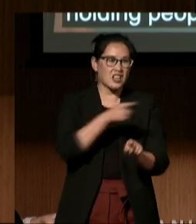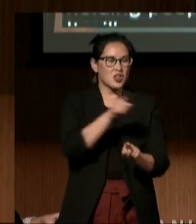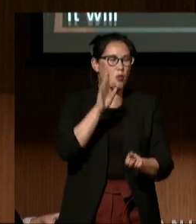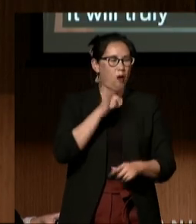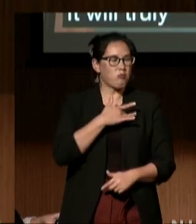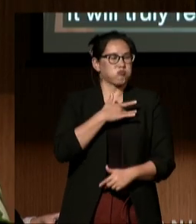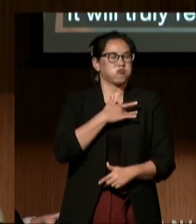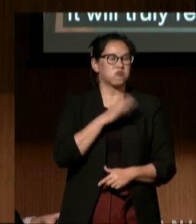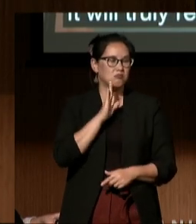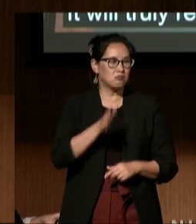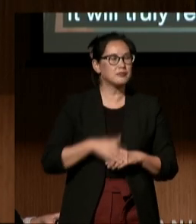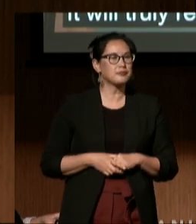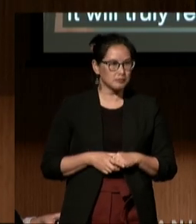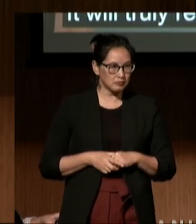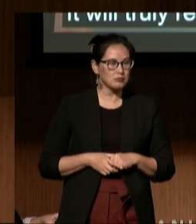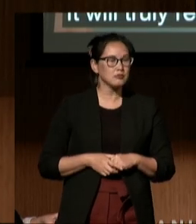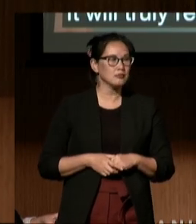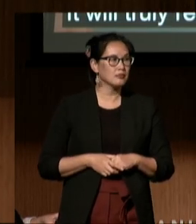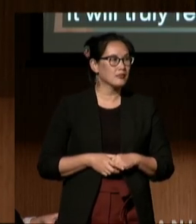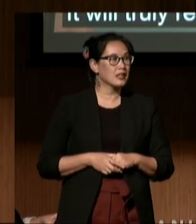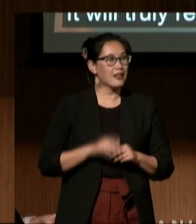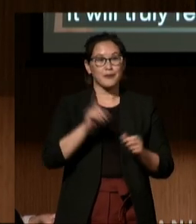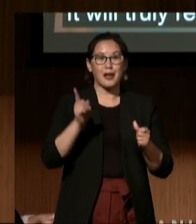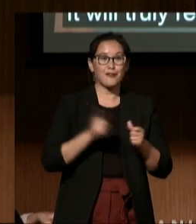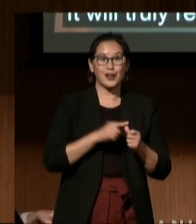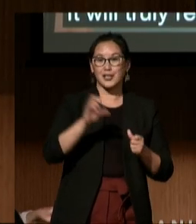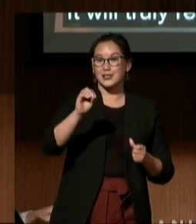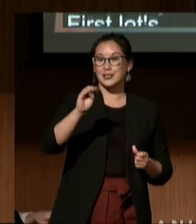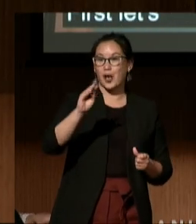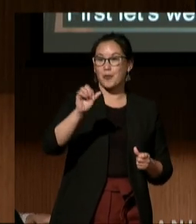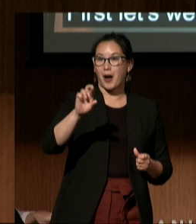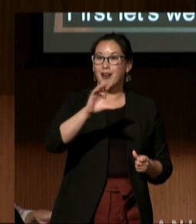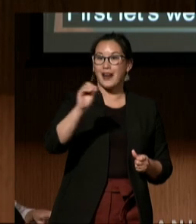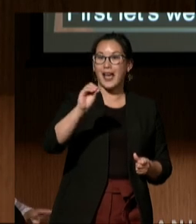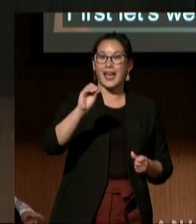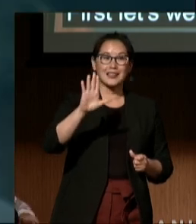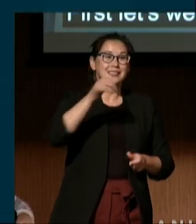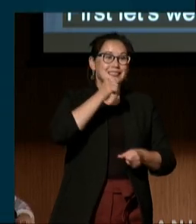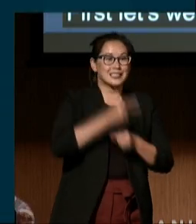First, let's welcome Omar and his sister, Alandra. Goodnight.